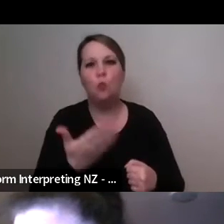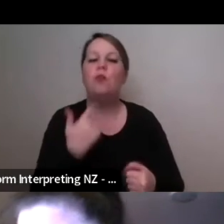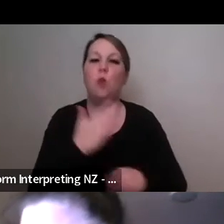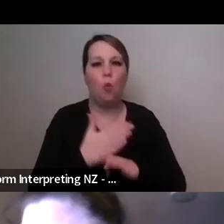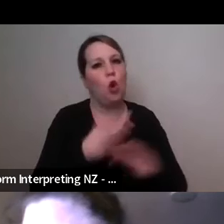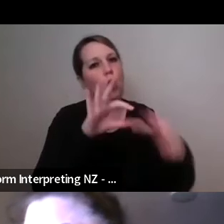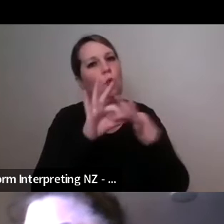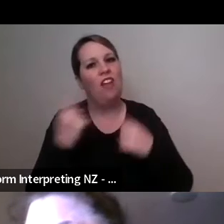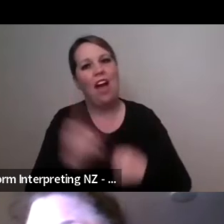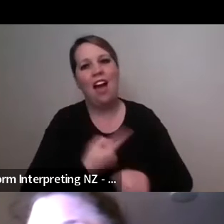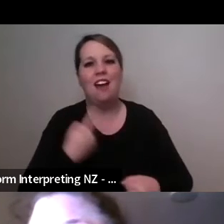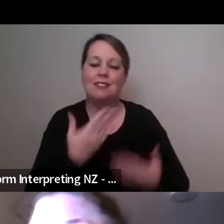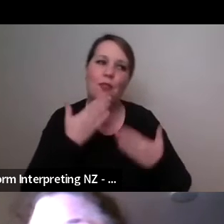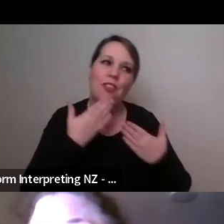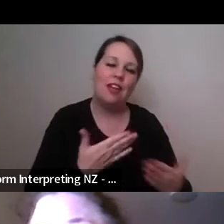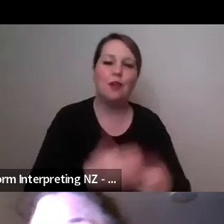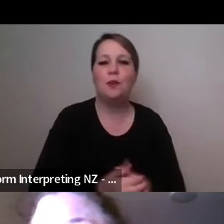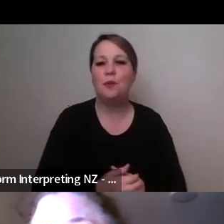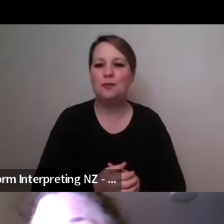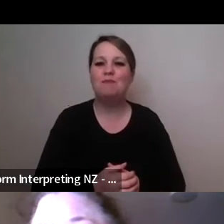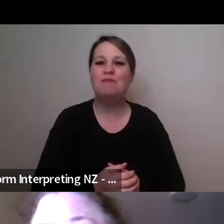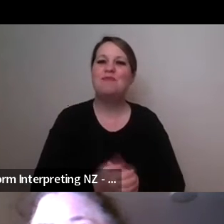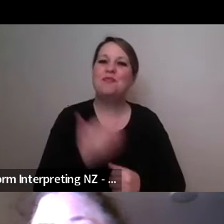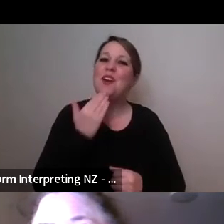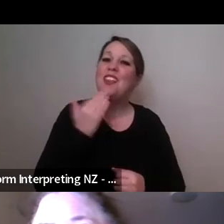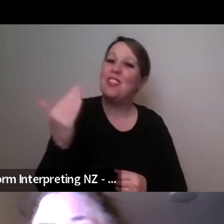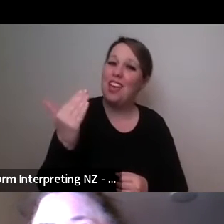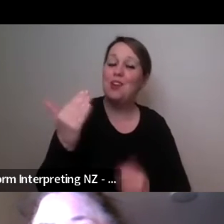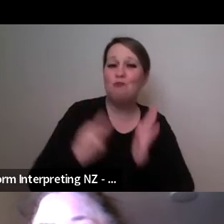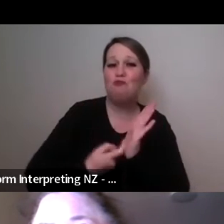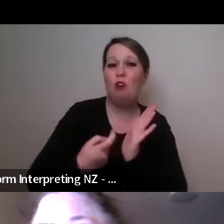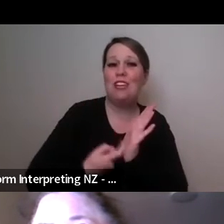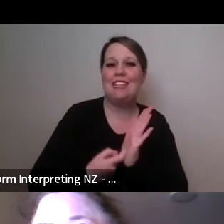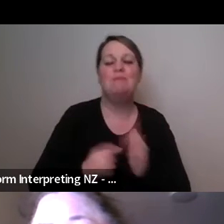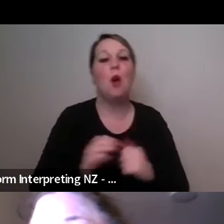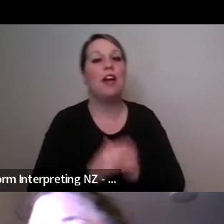thank you Rodney, so Marc, final question, it's popped up in the chat now a few times